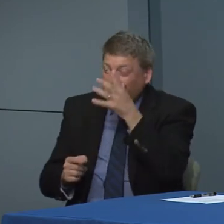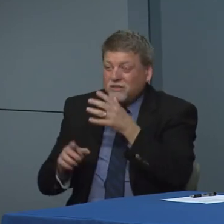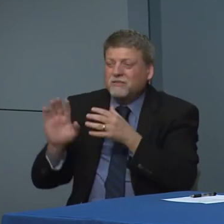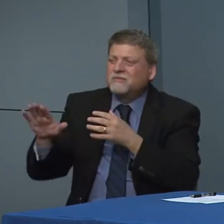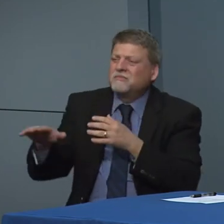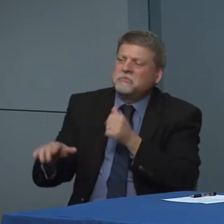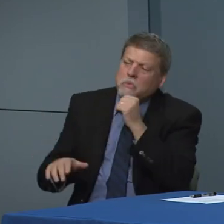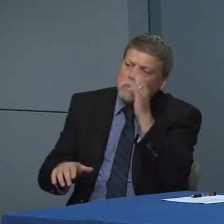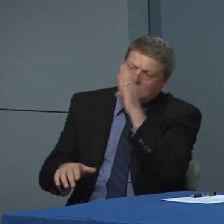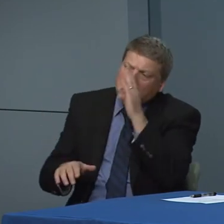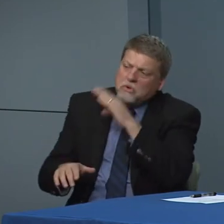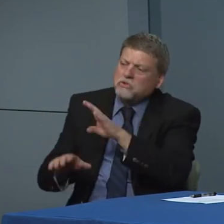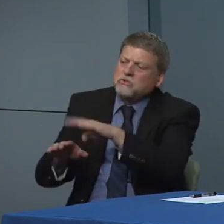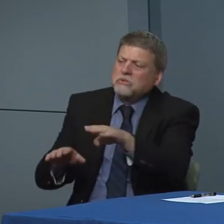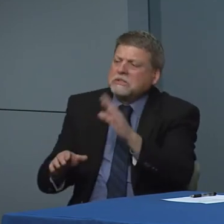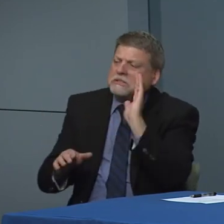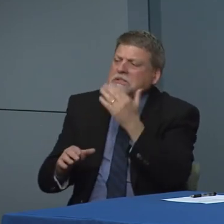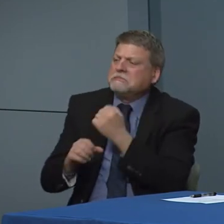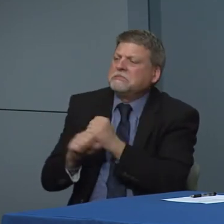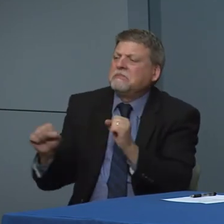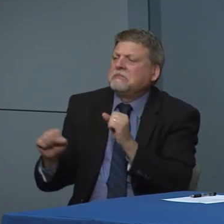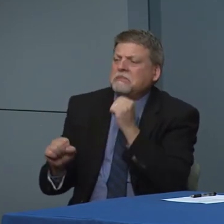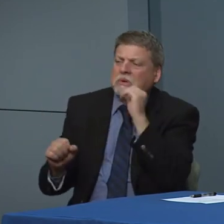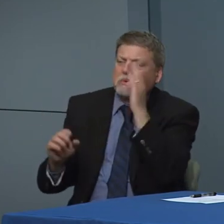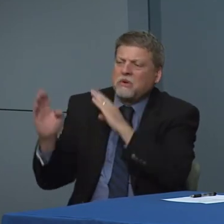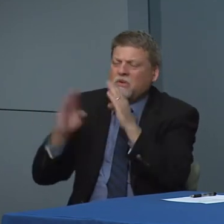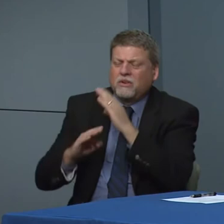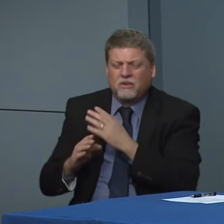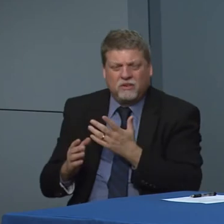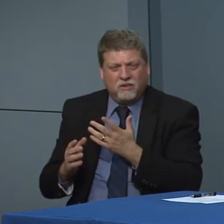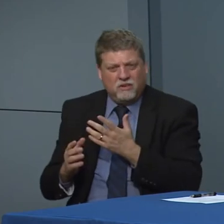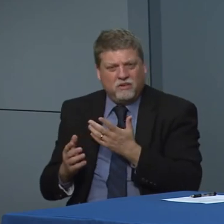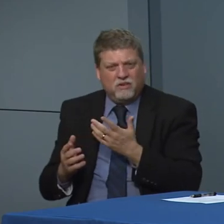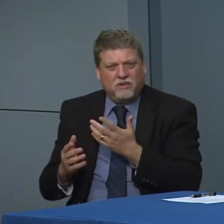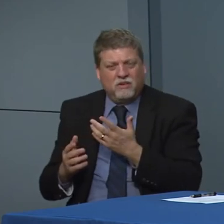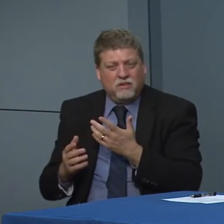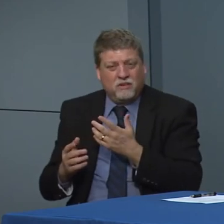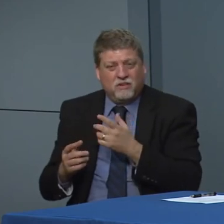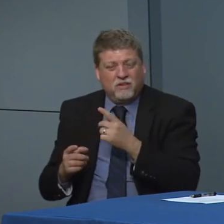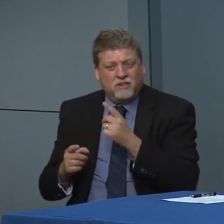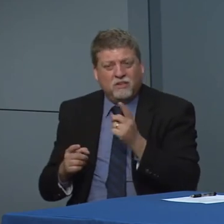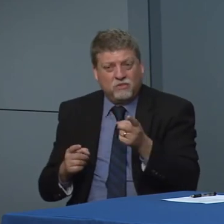not getting heavily impacted by this. Can you justify as far as